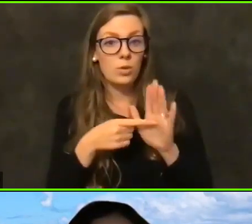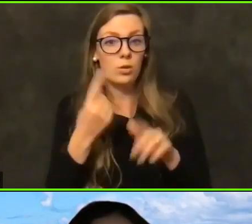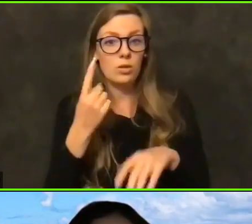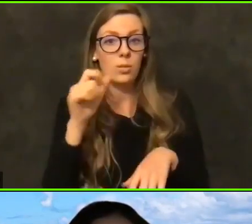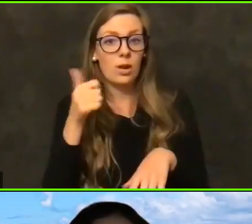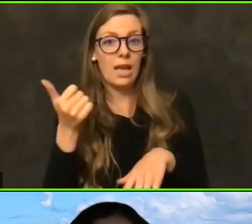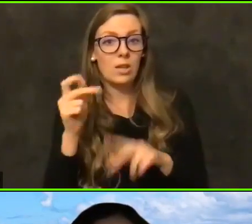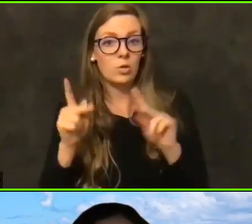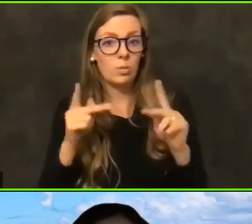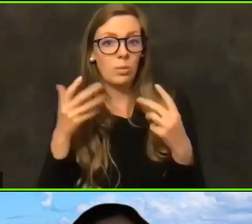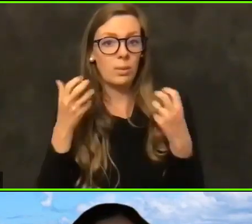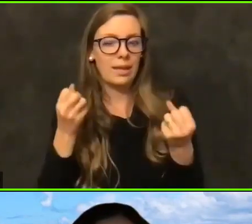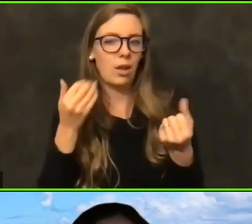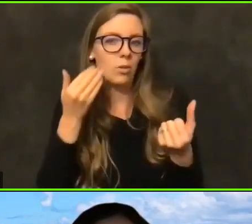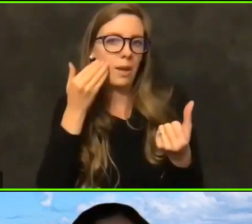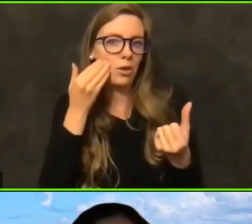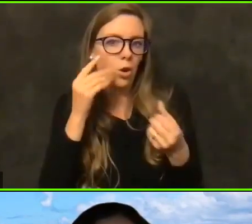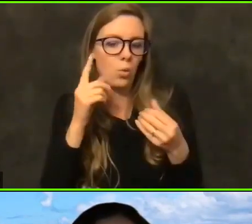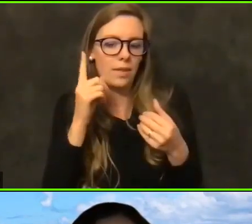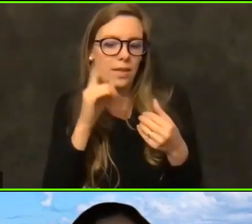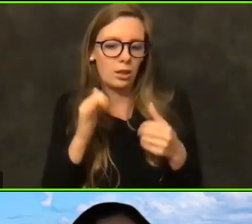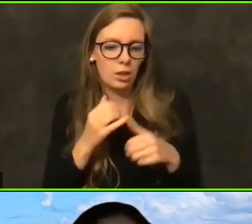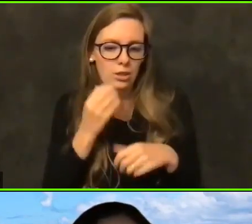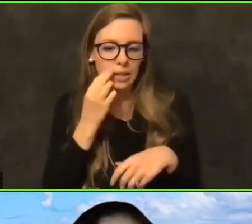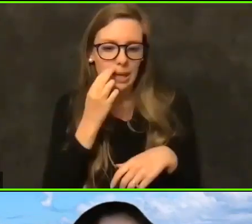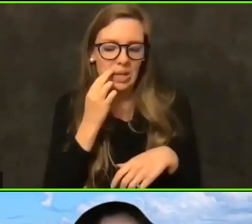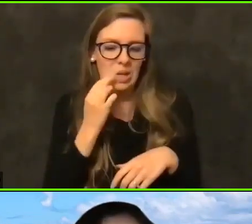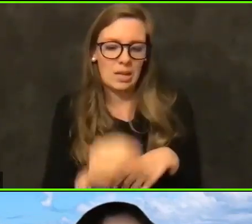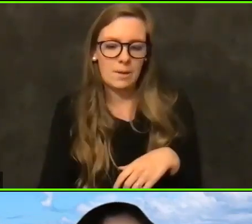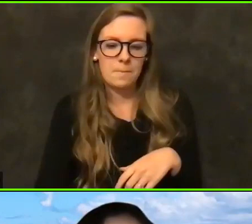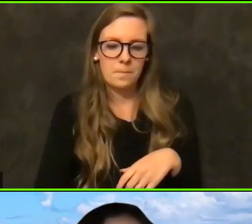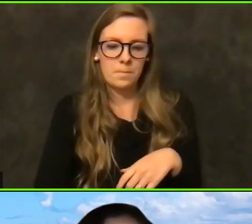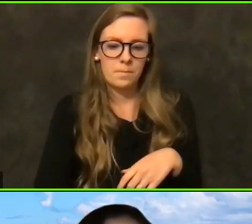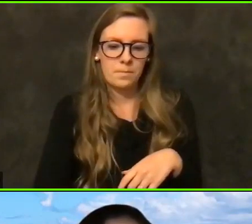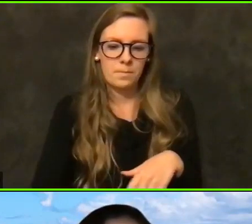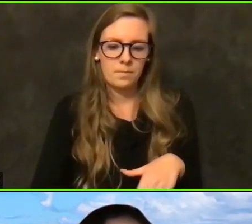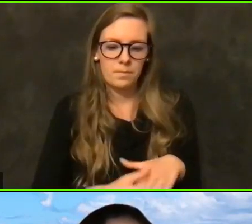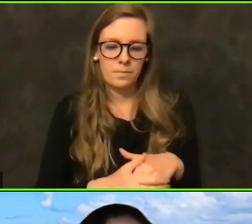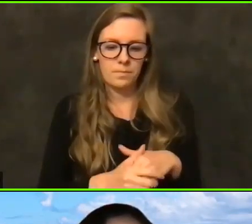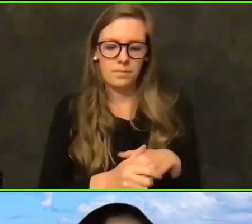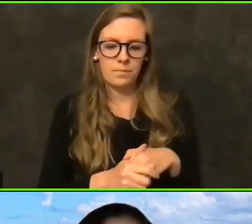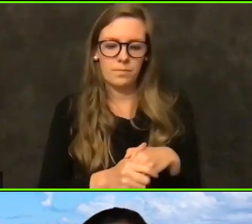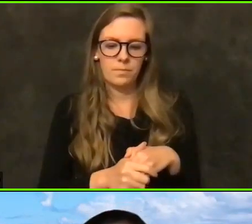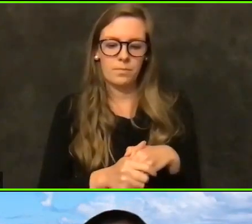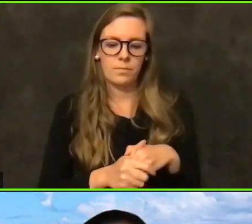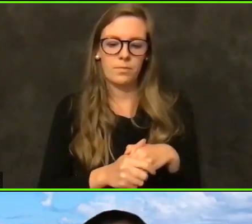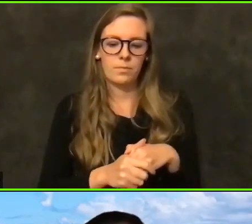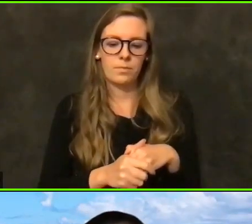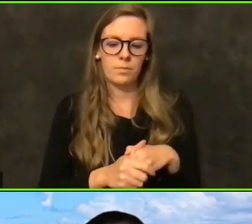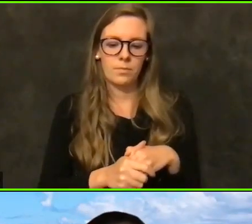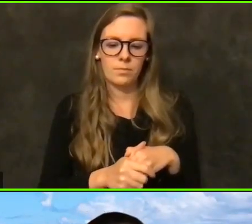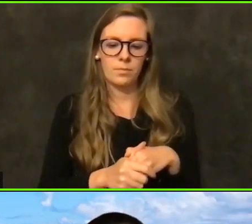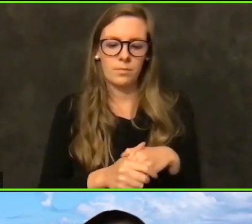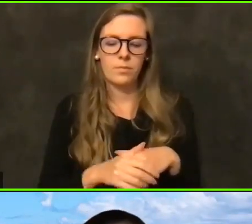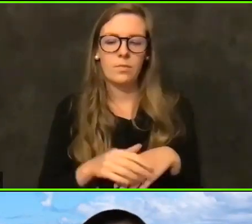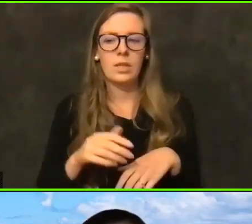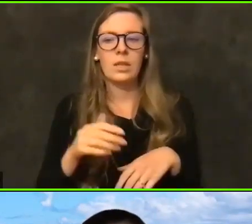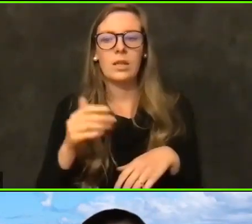more what that looks like on the actual administration side. I think it's how it's entered into the database.